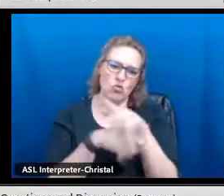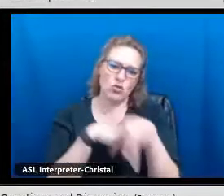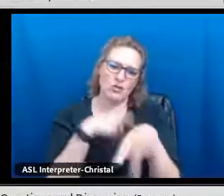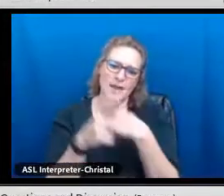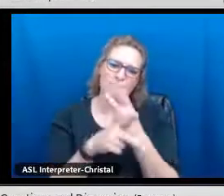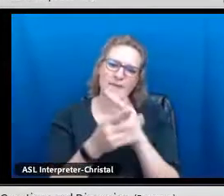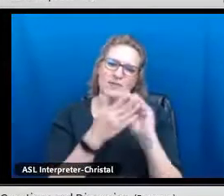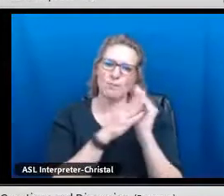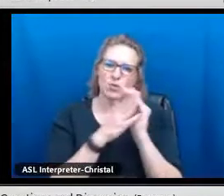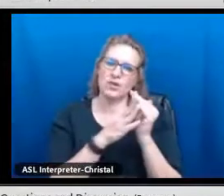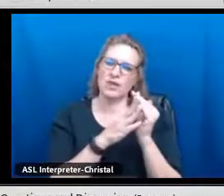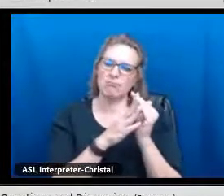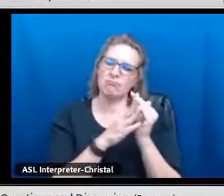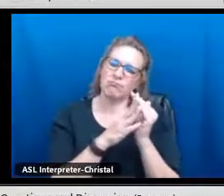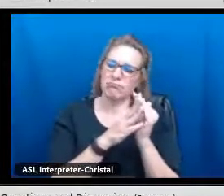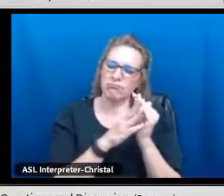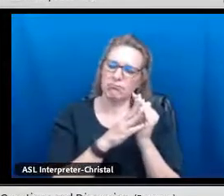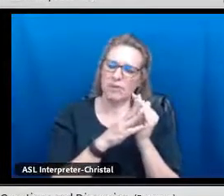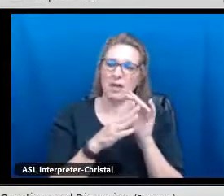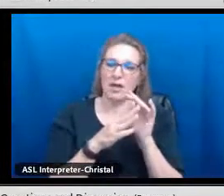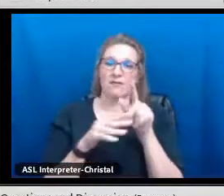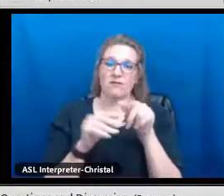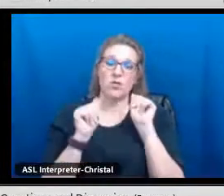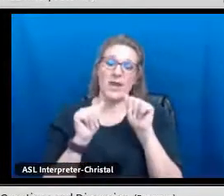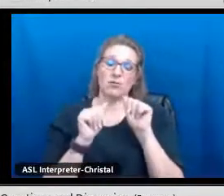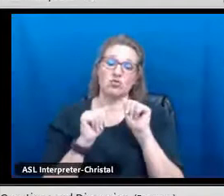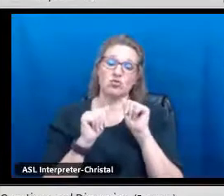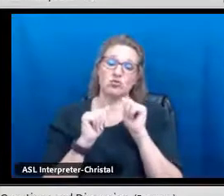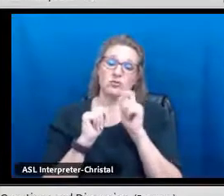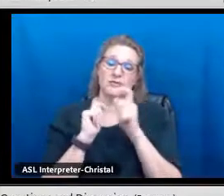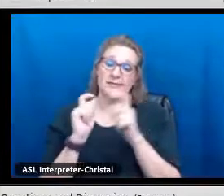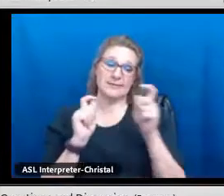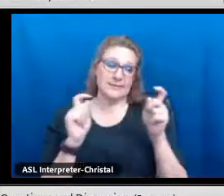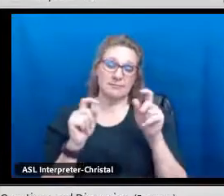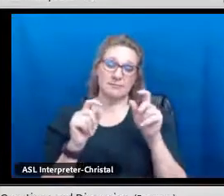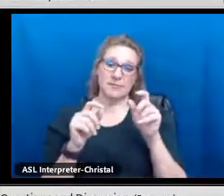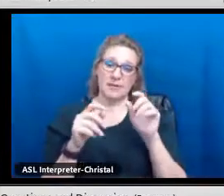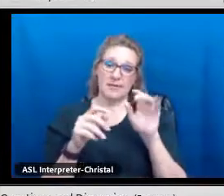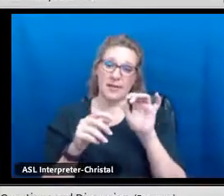on, but it's also a little bit tiring, because you're it. You're responsible for everything.